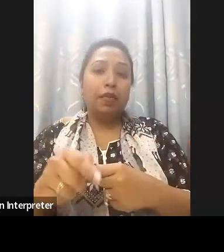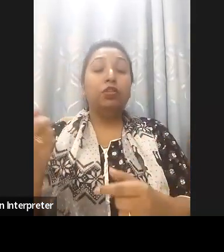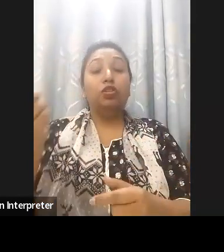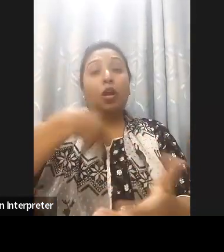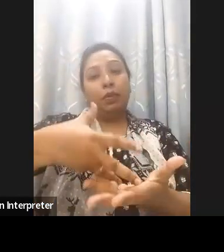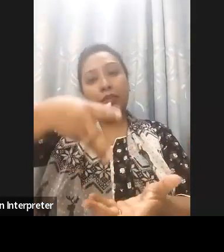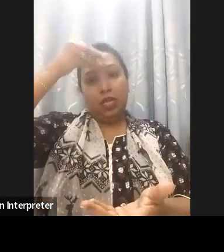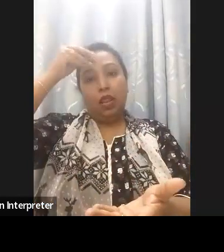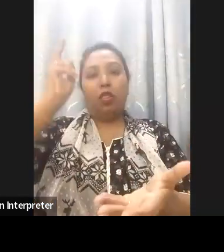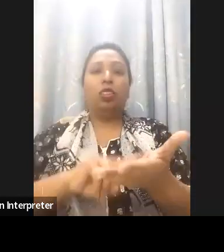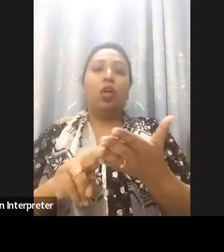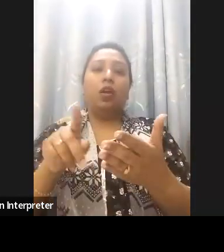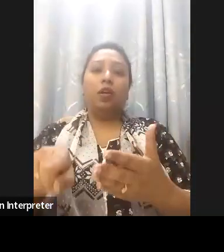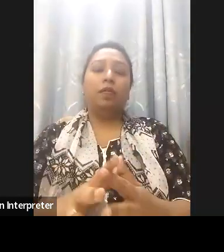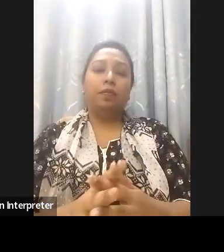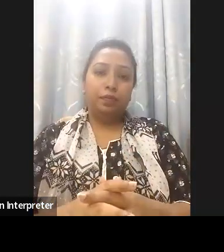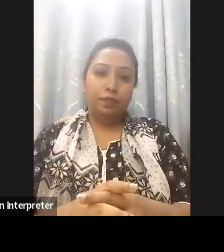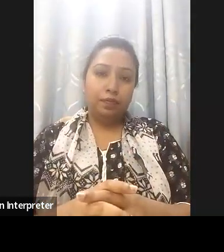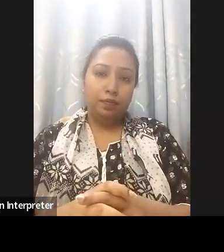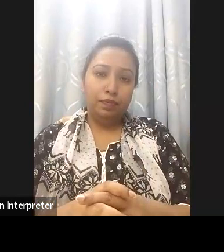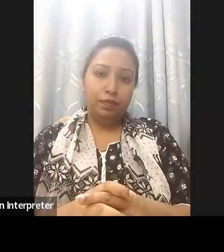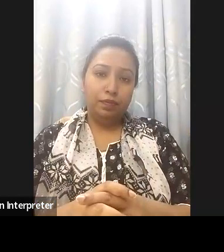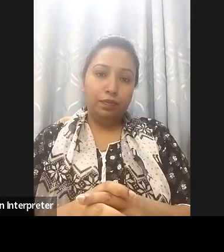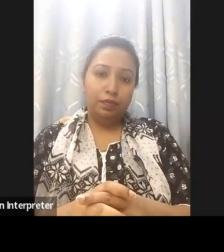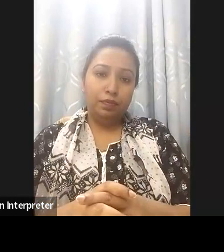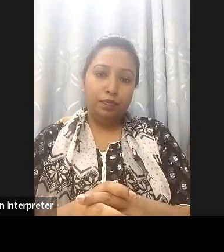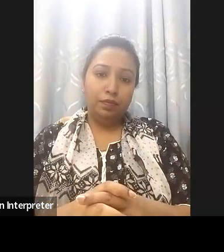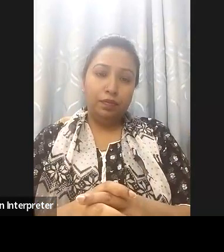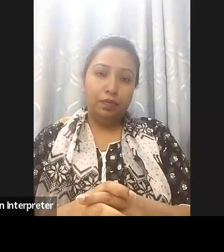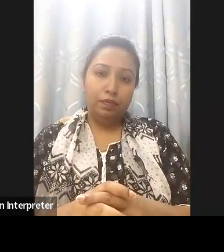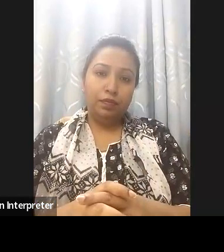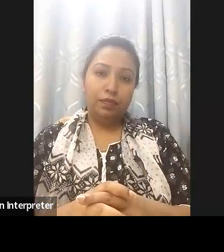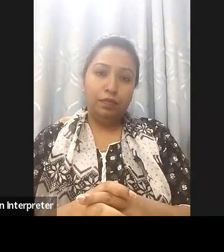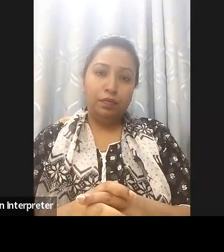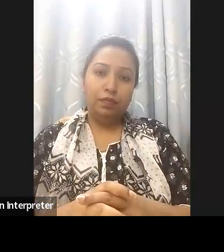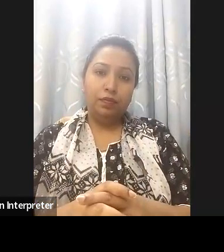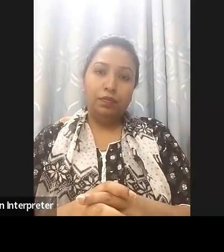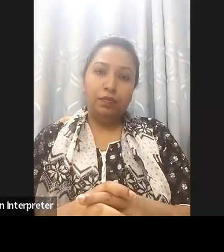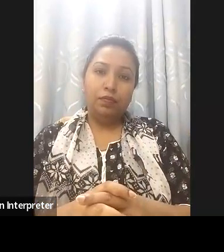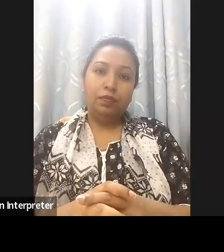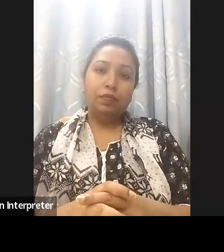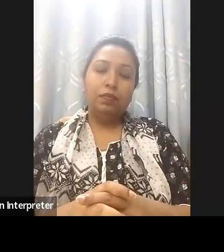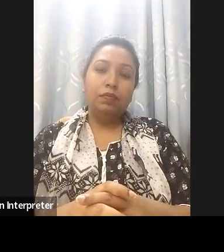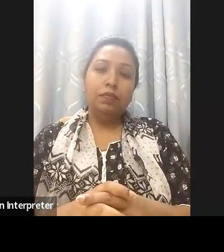Procurement is key because I've heard about all these humongous incredible work that you're doing